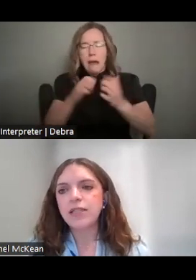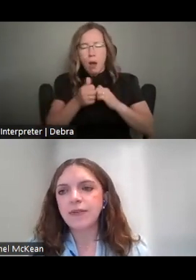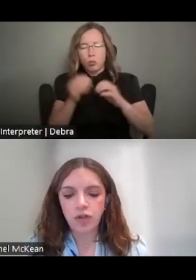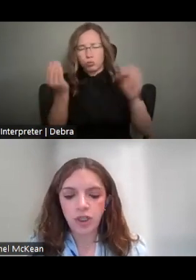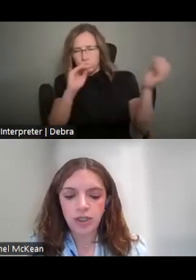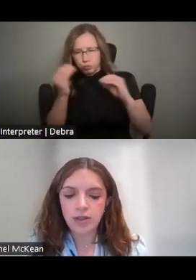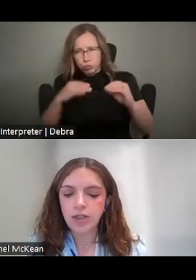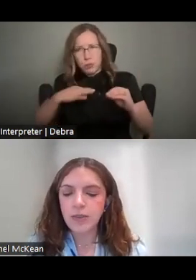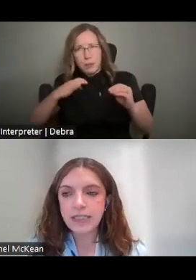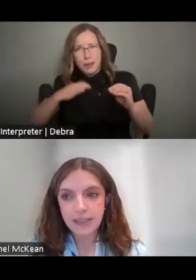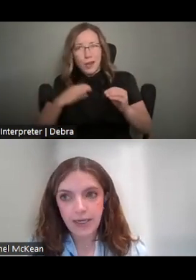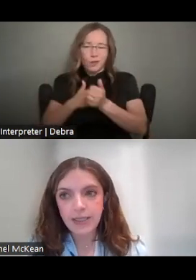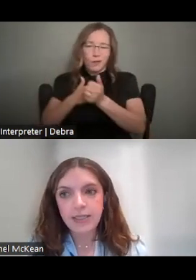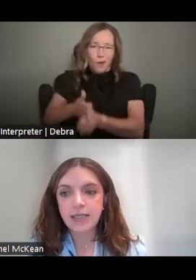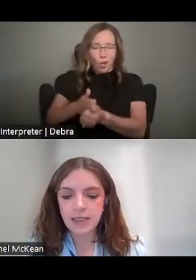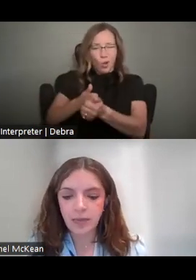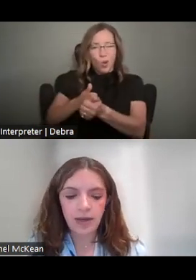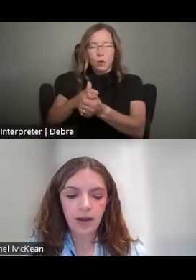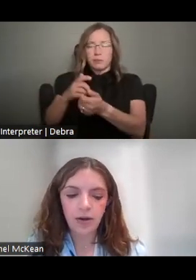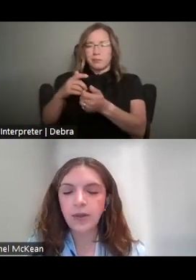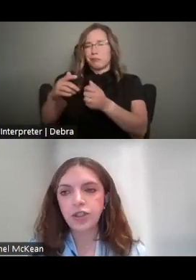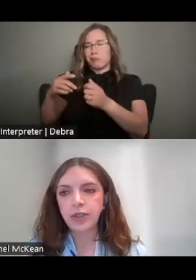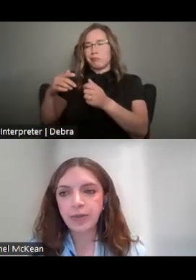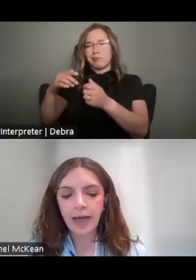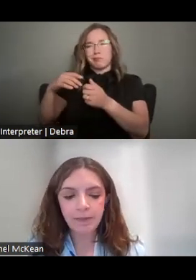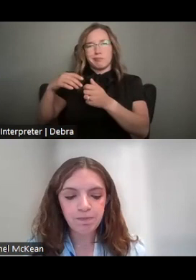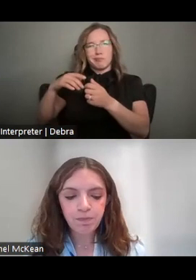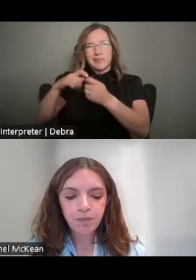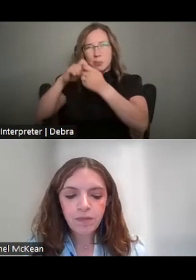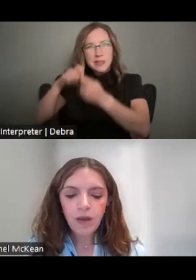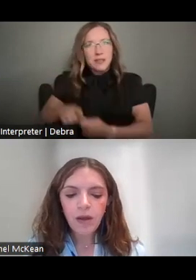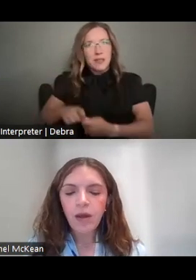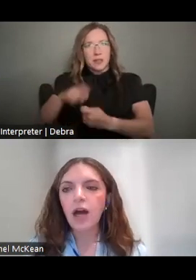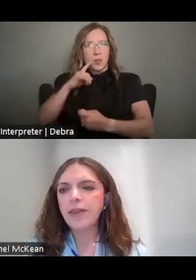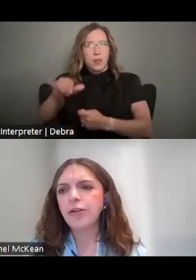OF INSTRUCTIONS ARE SPECIFIC TO THE DISCIPLINE UNDER WHICH YOU'RE APPLYING.